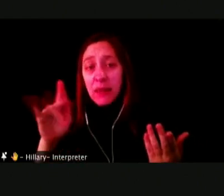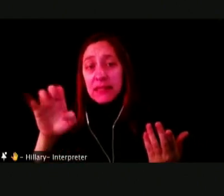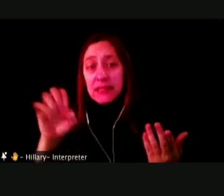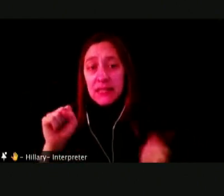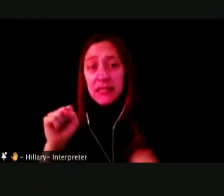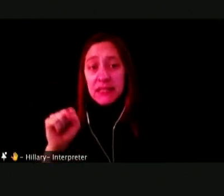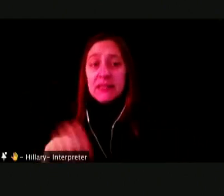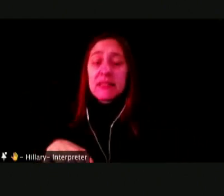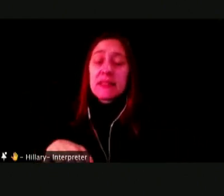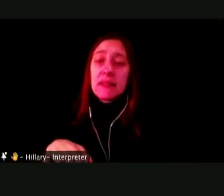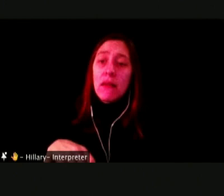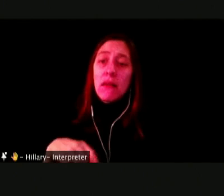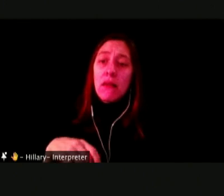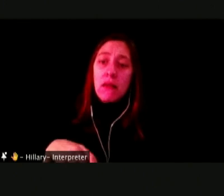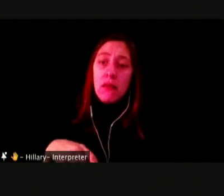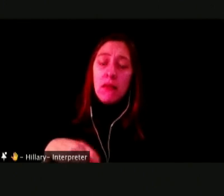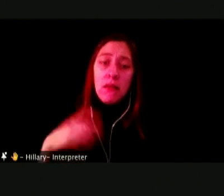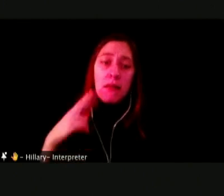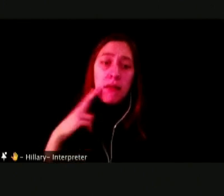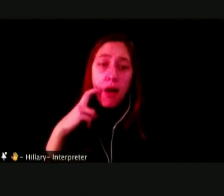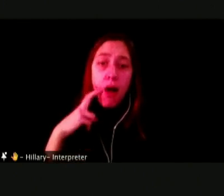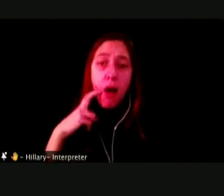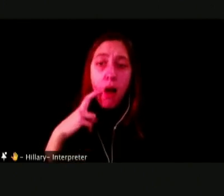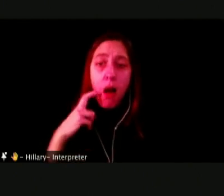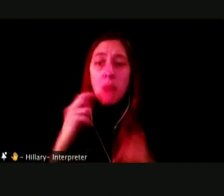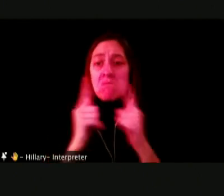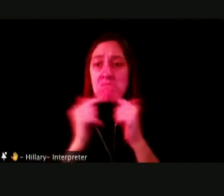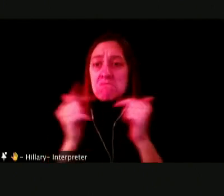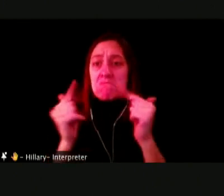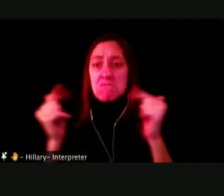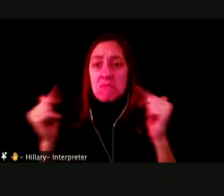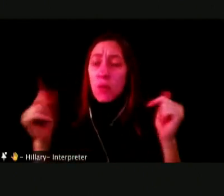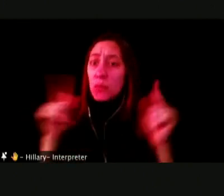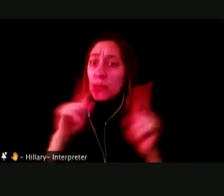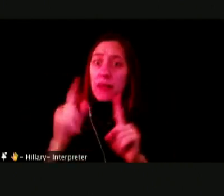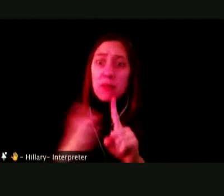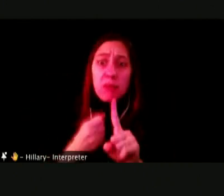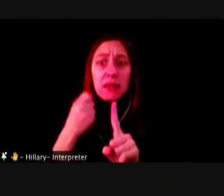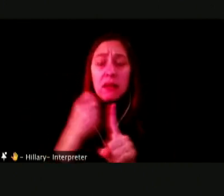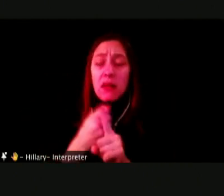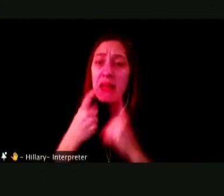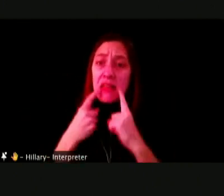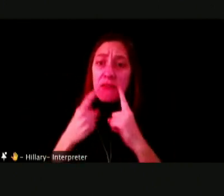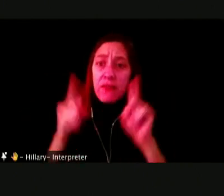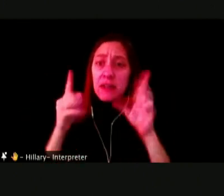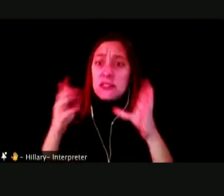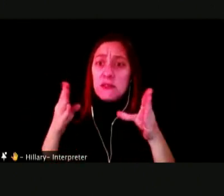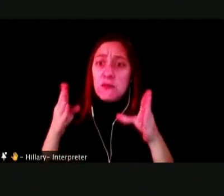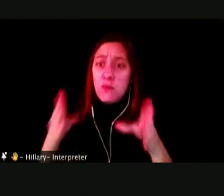ETC. THOSE HAVE BEEN A VERY POWERFUL, VERY EFFECTIVE WAYS OF TARGETING THESE DEVICES TO YOUNG POPULATIONS.